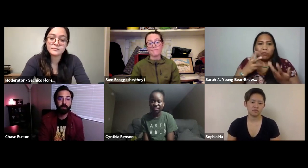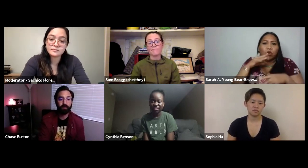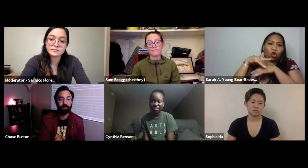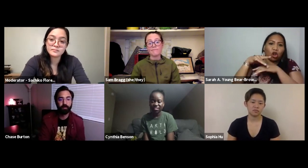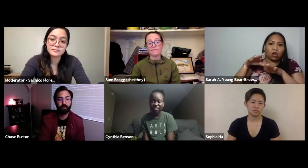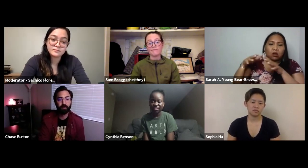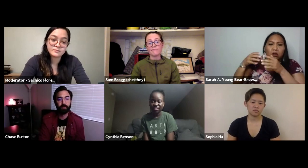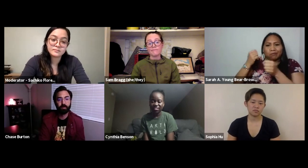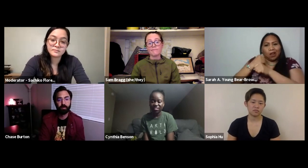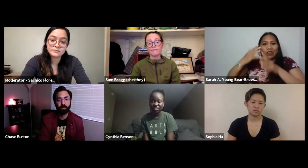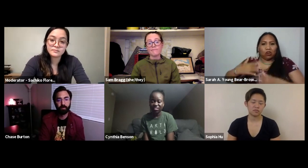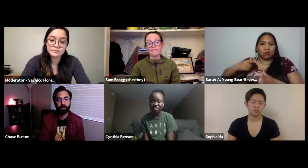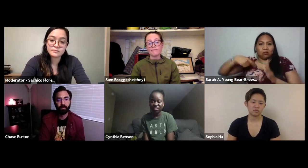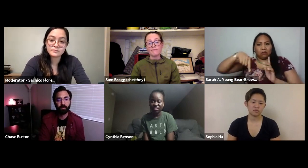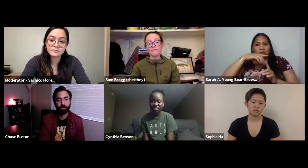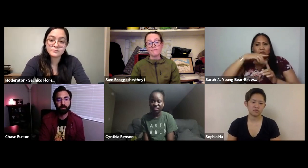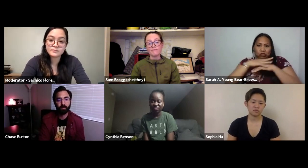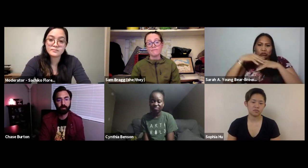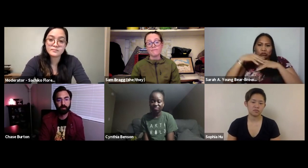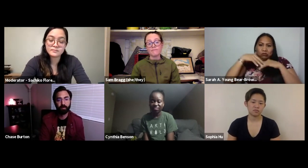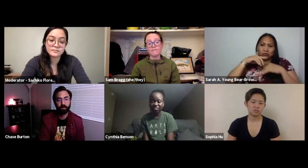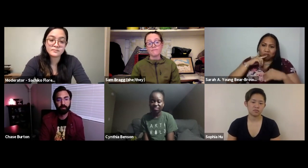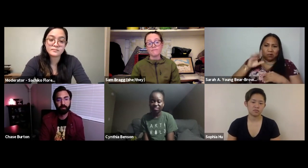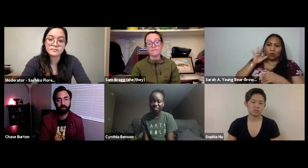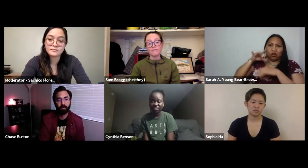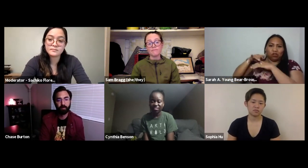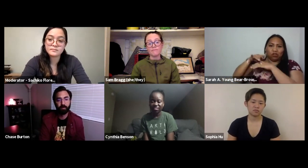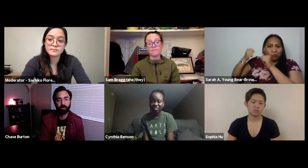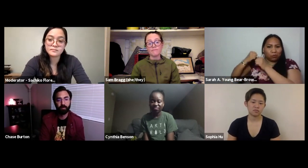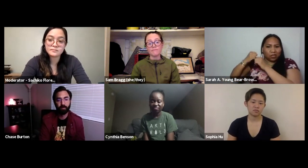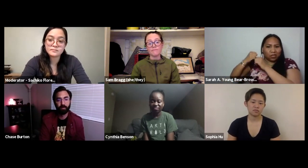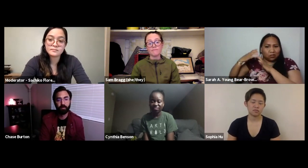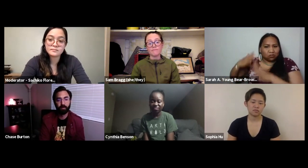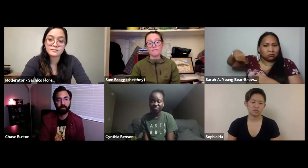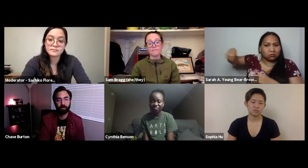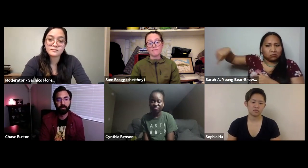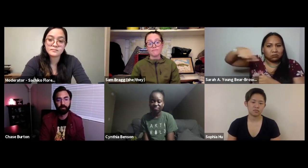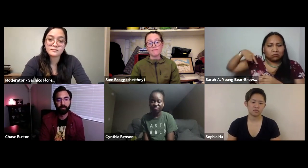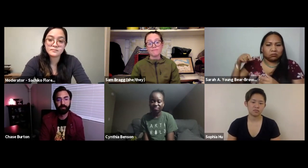the land and things that we're trying to protect and the earth and as water protectors and